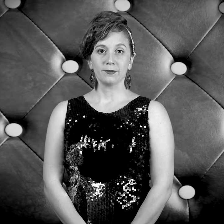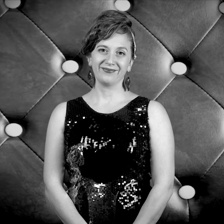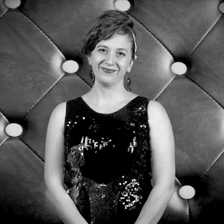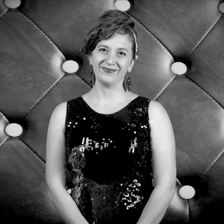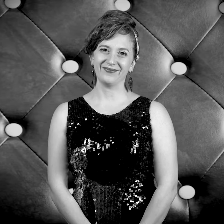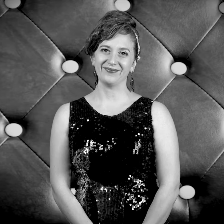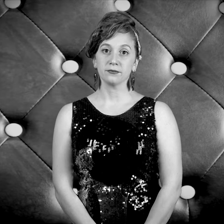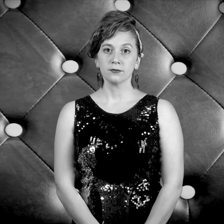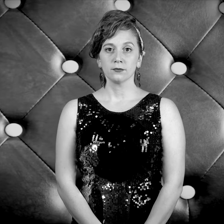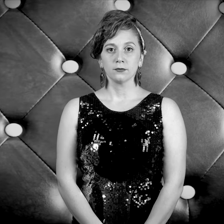Busy line